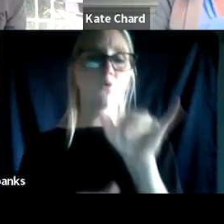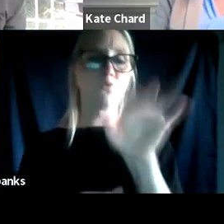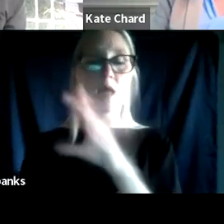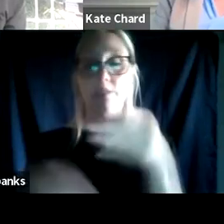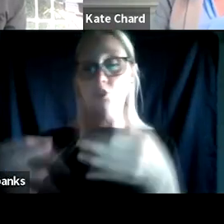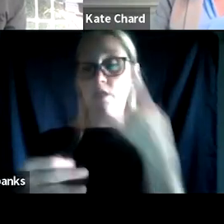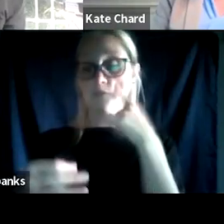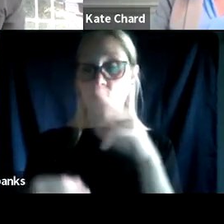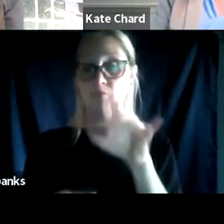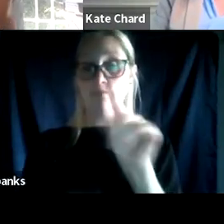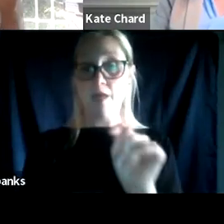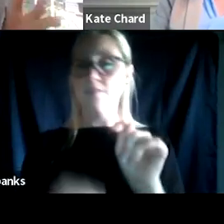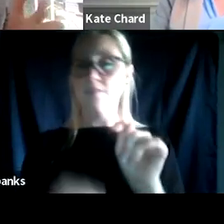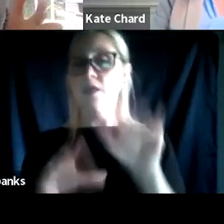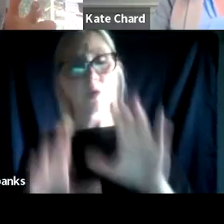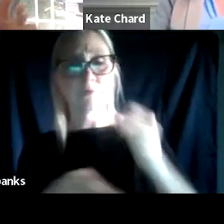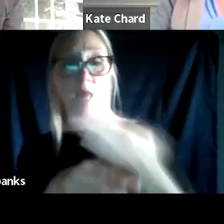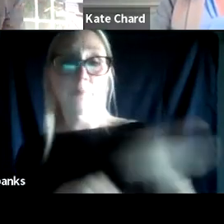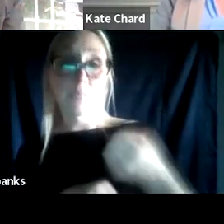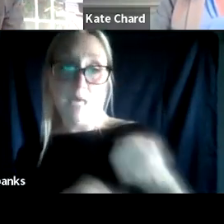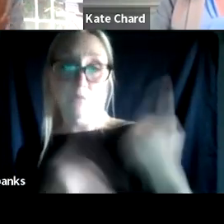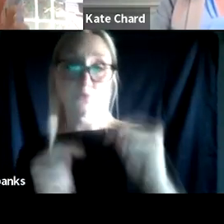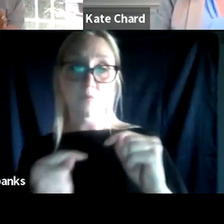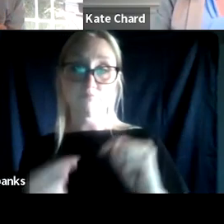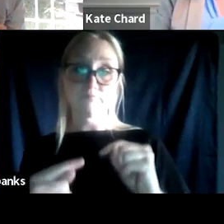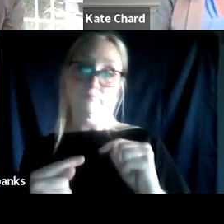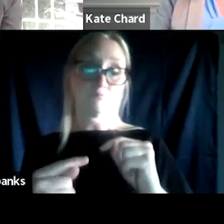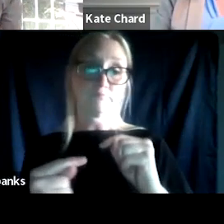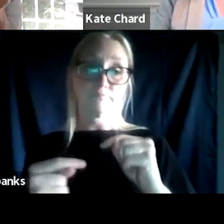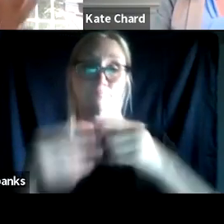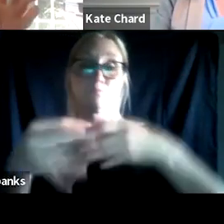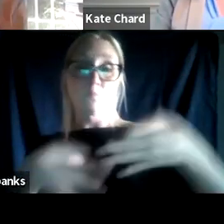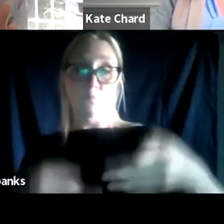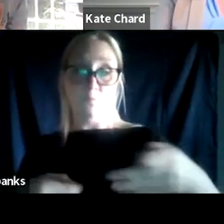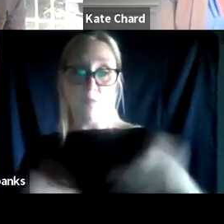and does a wonderful job of setting out what the 10 core components are for these courts. Offering free training,